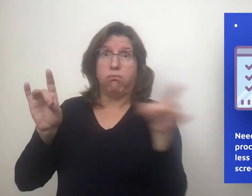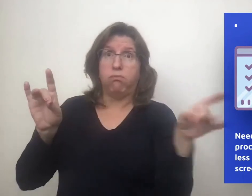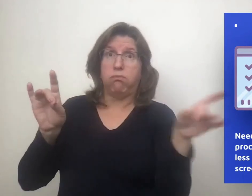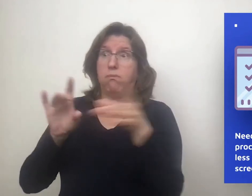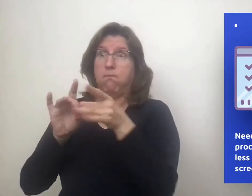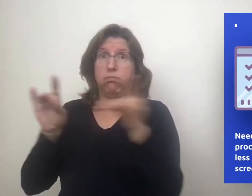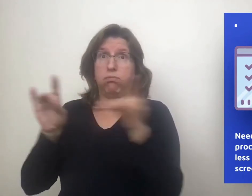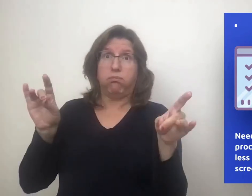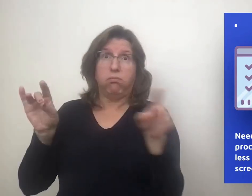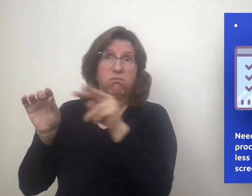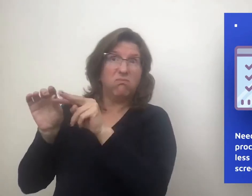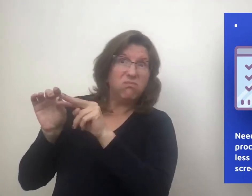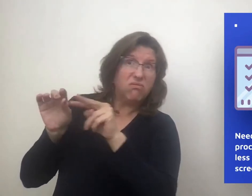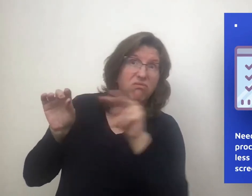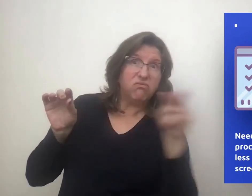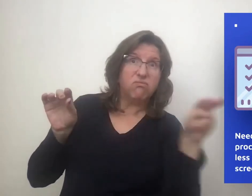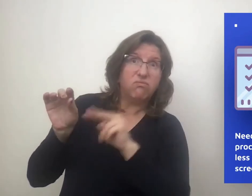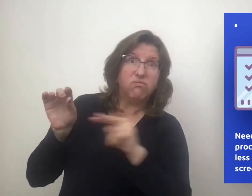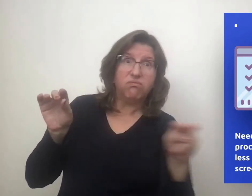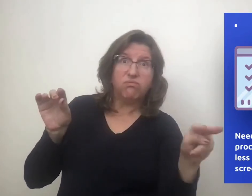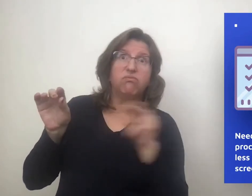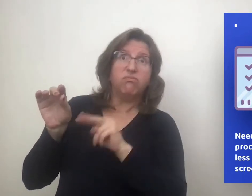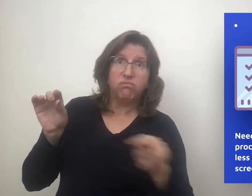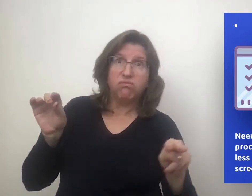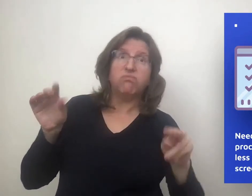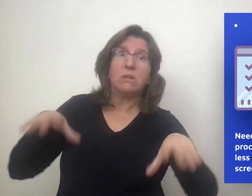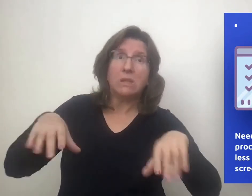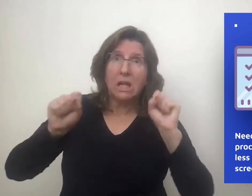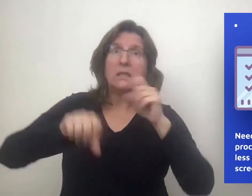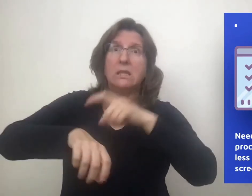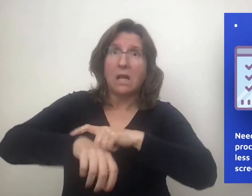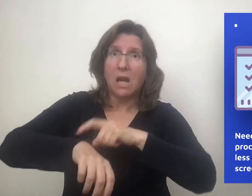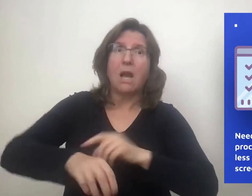Working through captioning, or text information, for learners not fluent in the language,